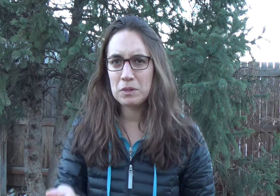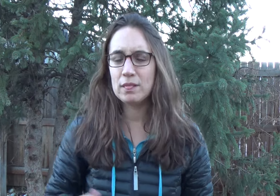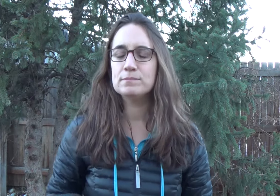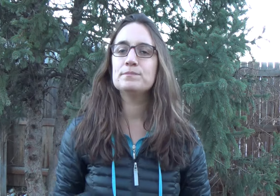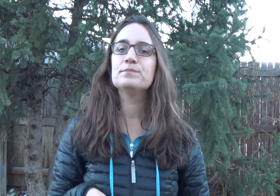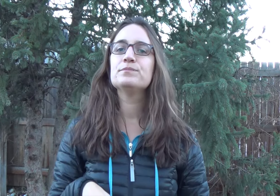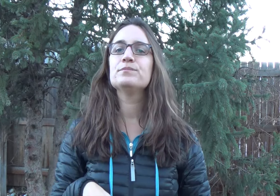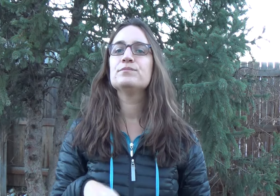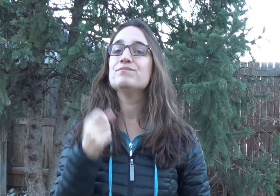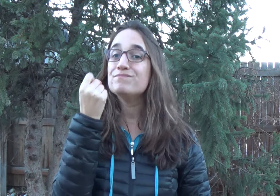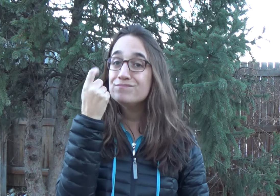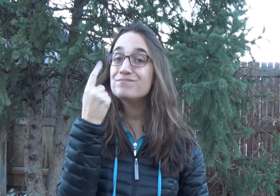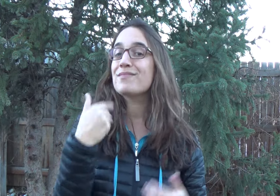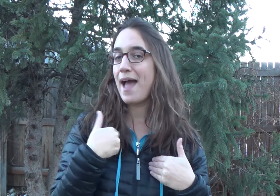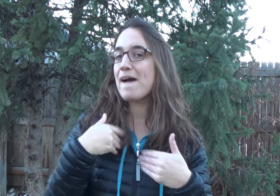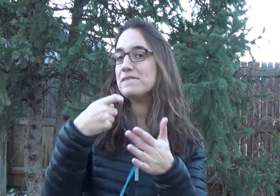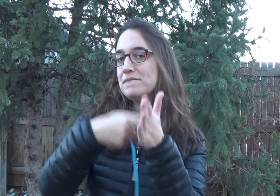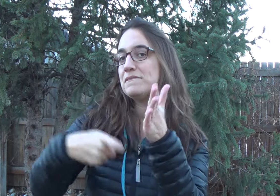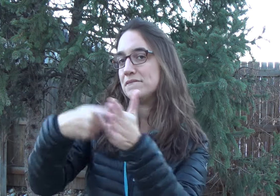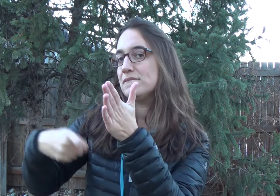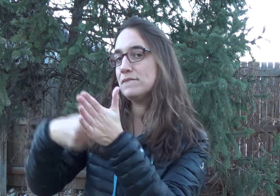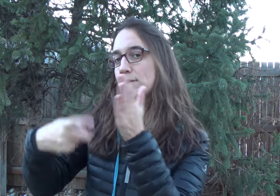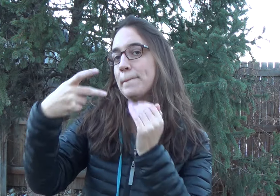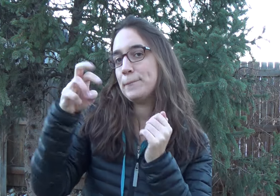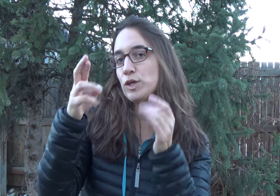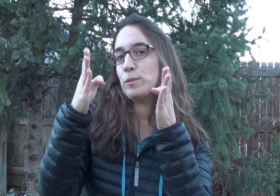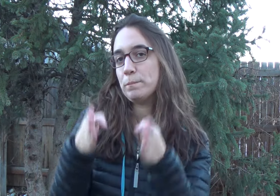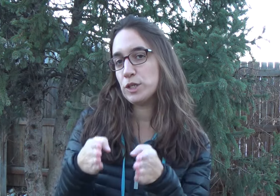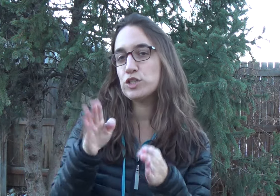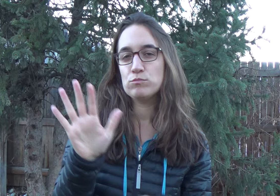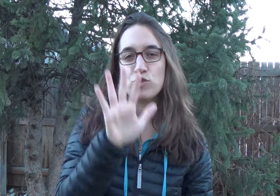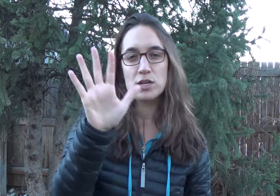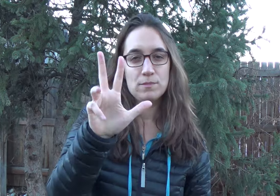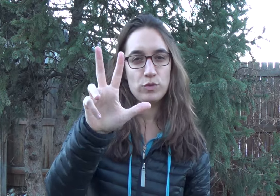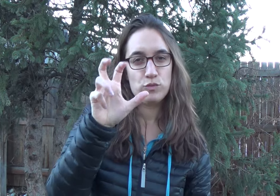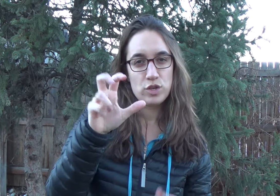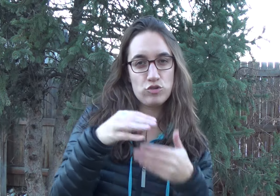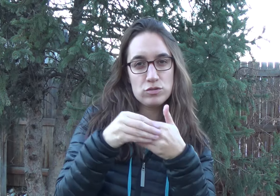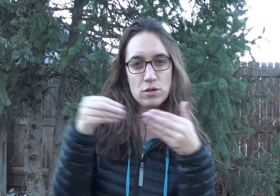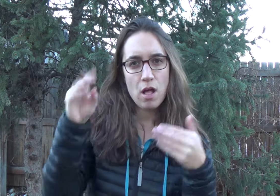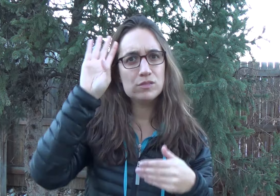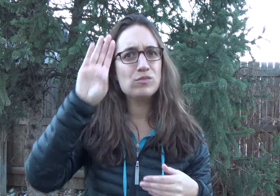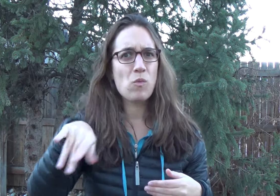Please note there are fees per person: about $300.